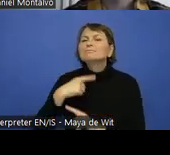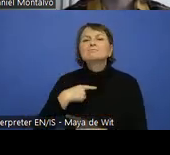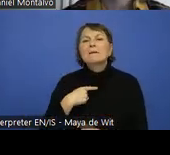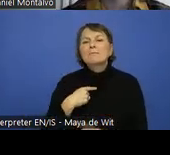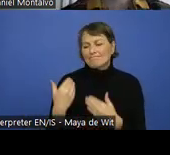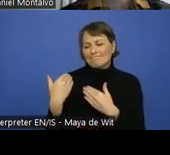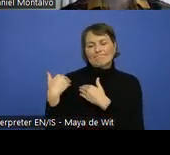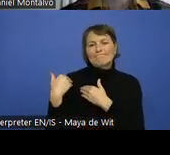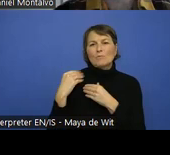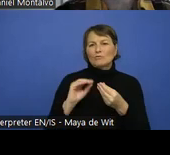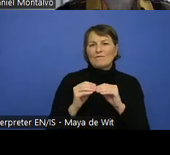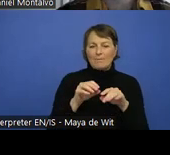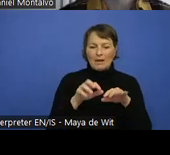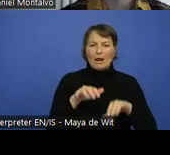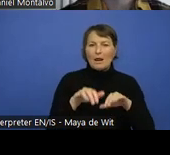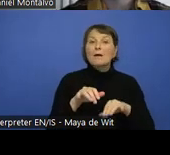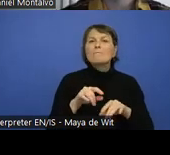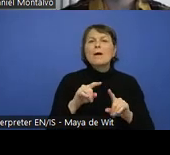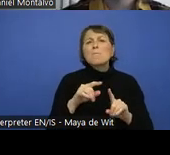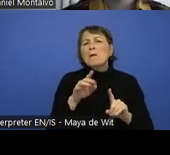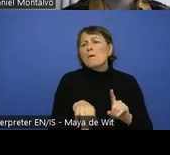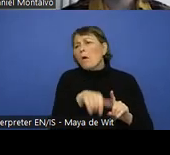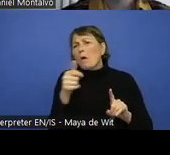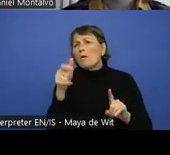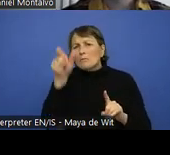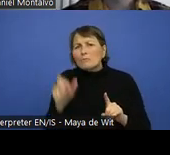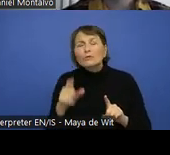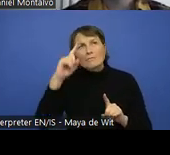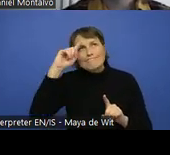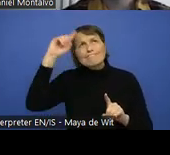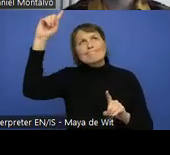That's something that the designer should be taking care of or the content author at a later stage.